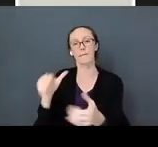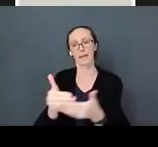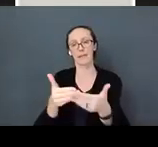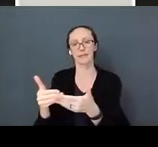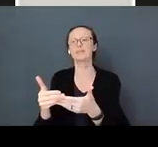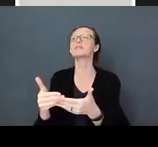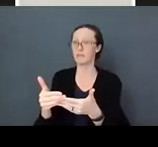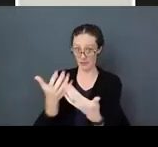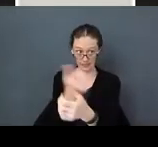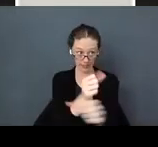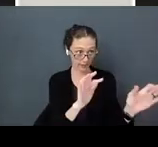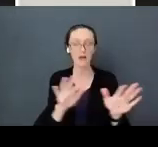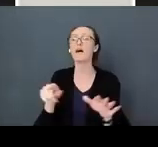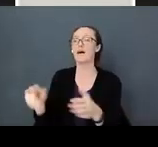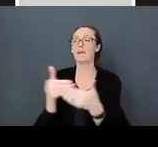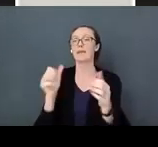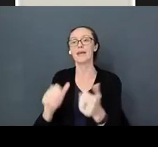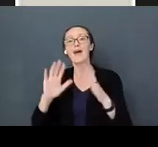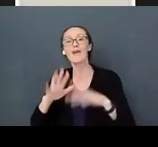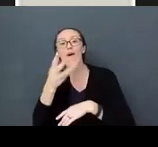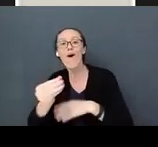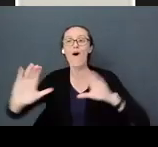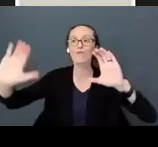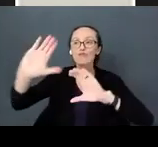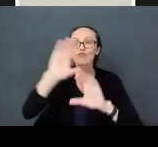and learn new things and new experiences which build the brain.